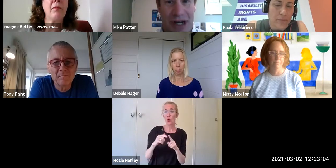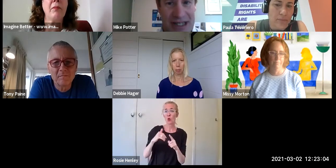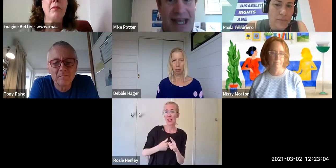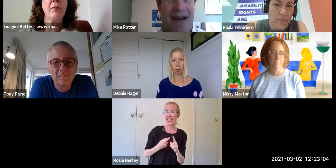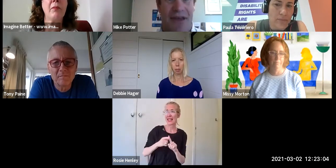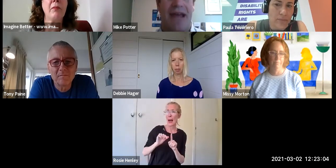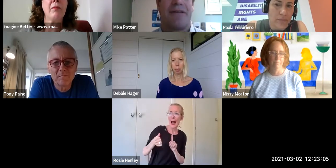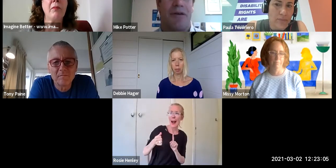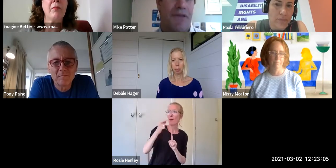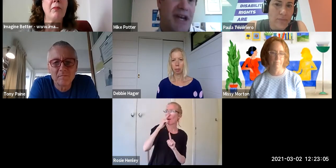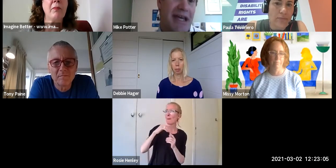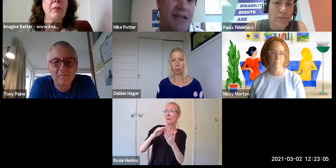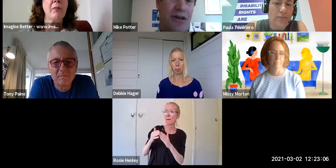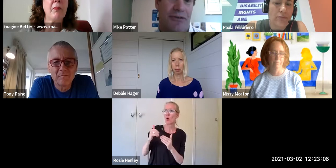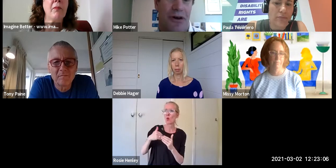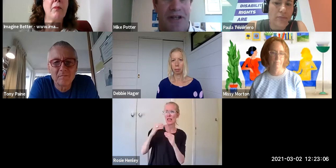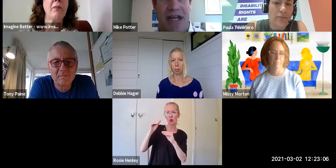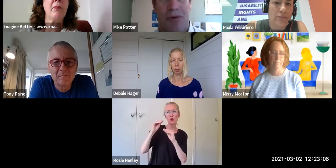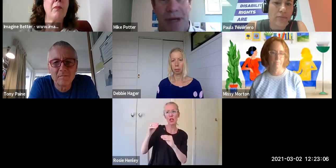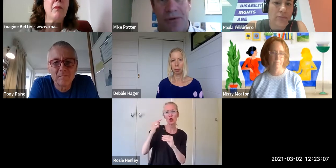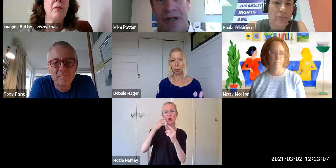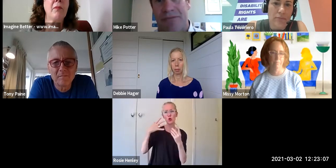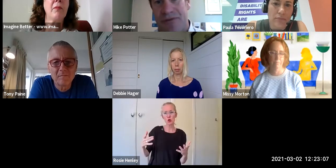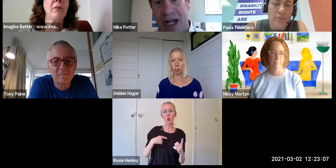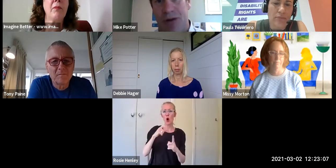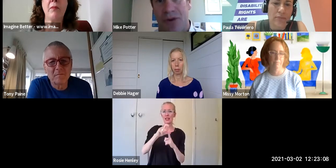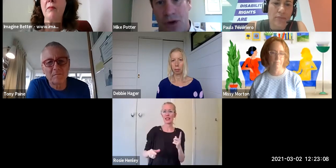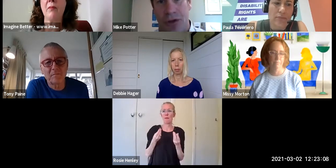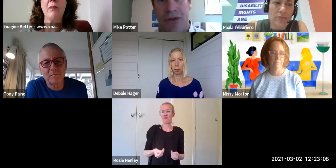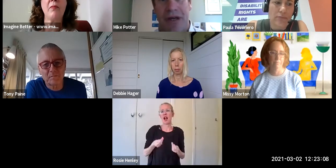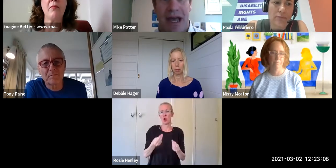one person at a time - to understand the needs of disabled people, the value and the worth